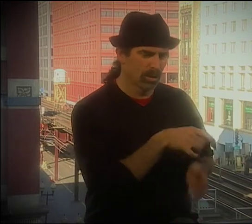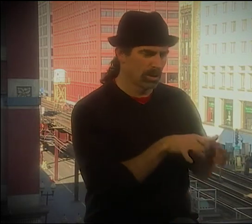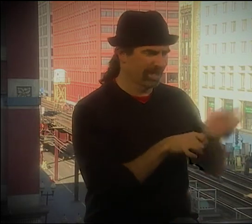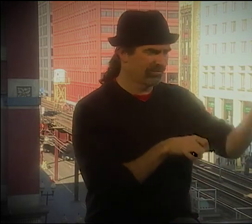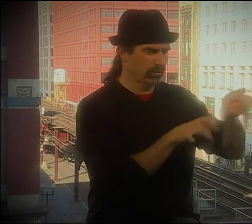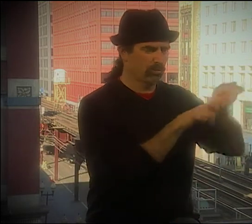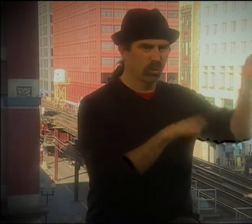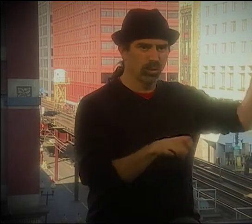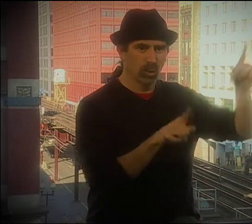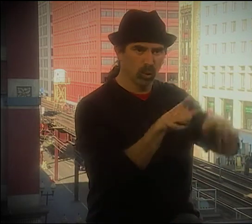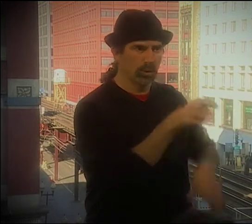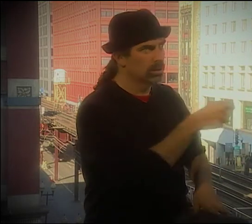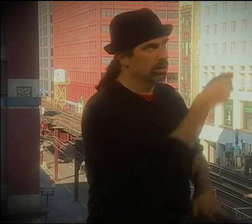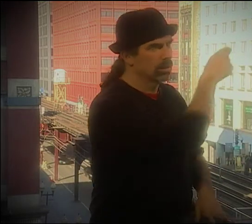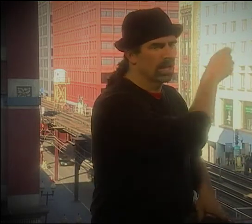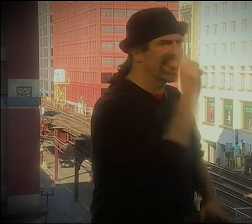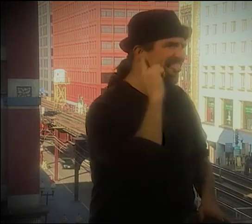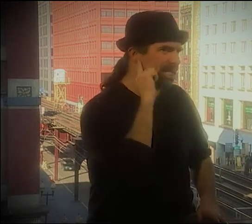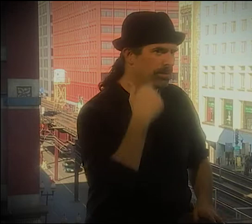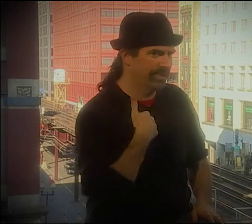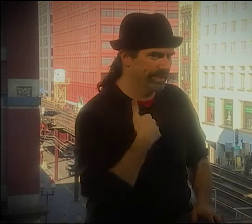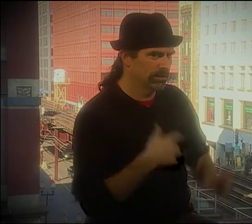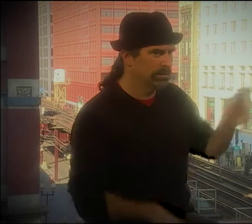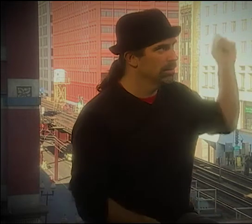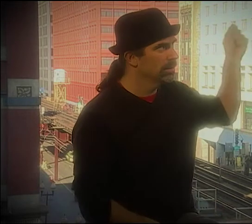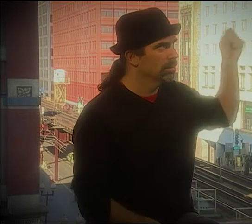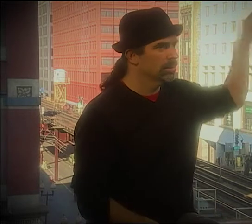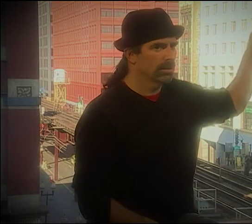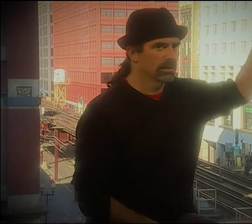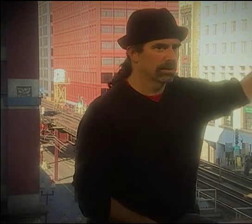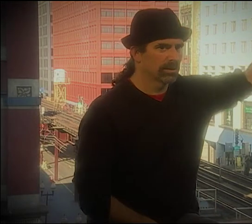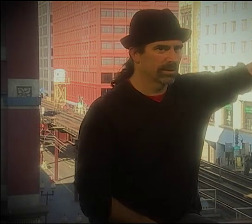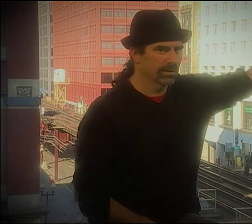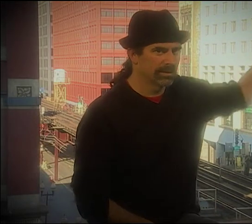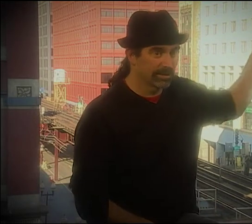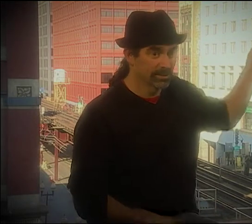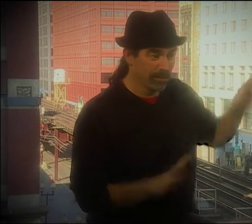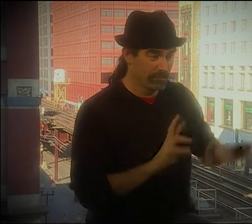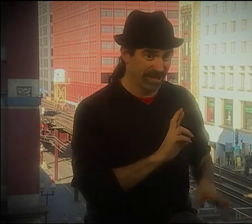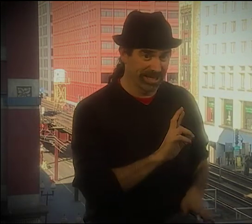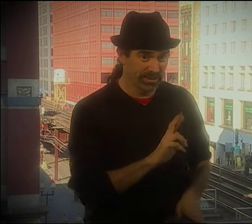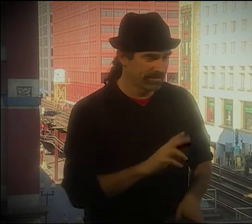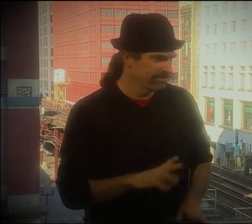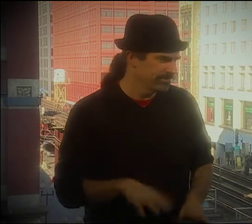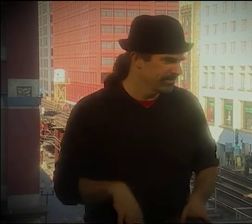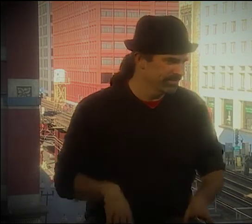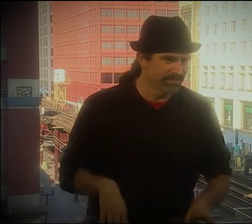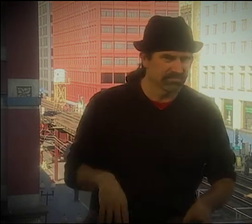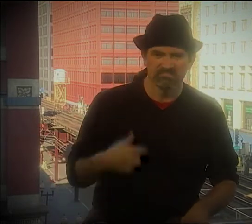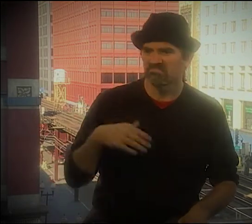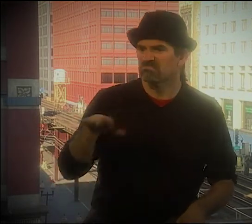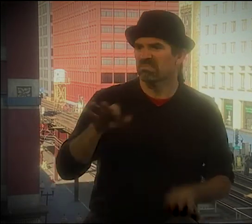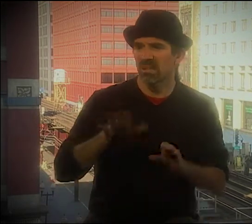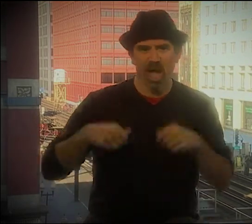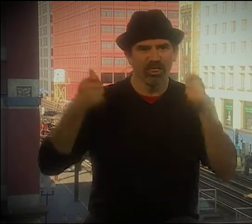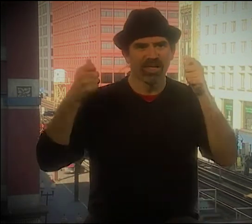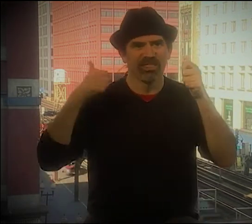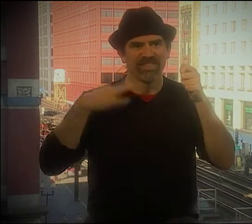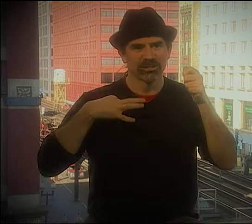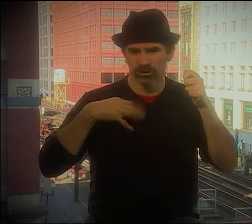AND ON THE OVERHEAD, I WOULD COMMUNICATE WITH THEM. AND I'D SAY, "WHAT'S YOUR NAME?" AND I'D GO BACK AND FORTH TALKING TO THEM THIS WAY, AND I SAID "WOULD YOU HELP ME?